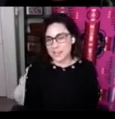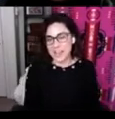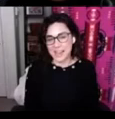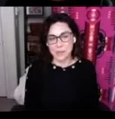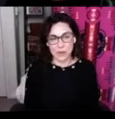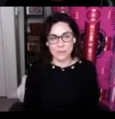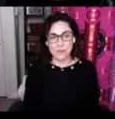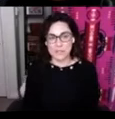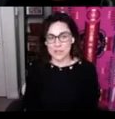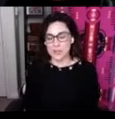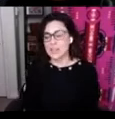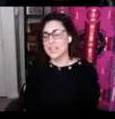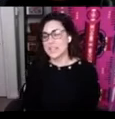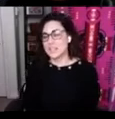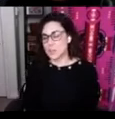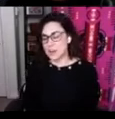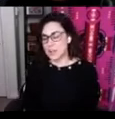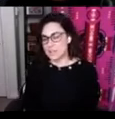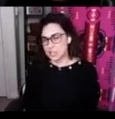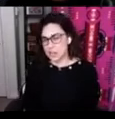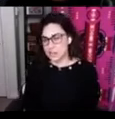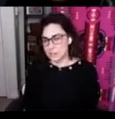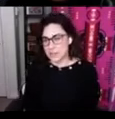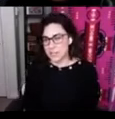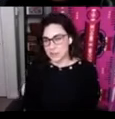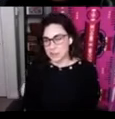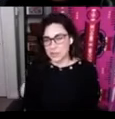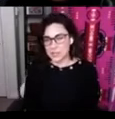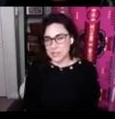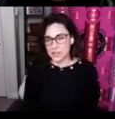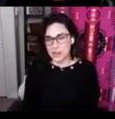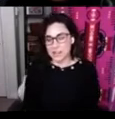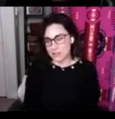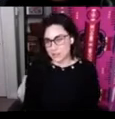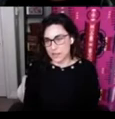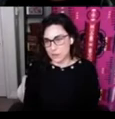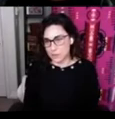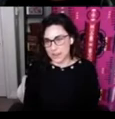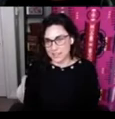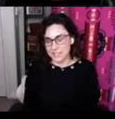and I'm a grateful visitor in Lekwungen and SENĆOŦEN speaking territories here on southern Vancouver Island